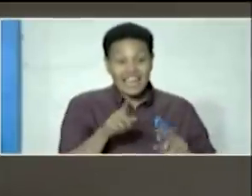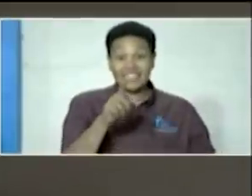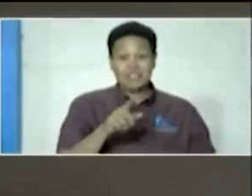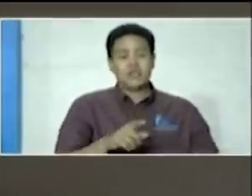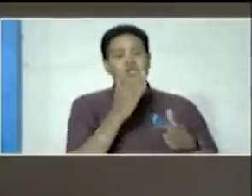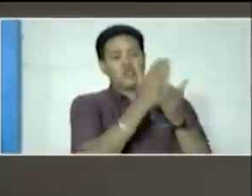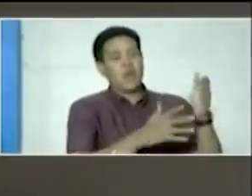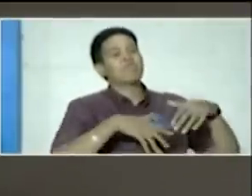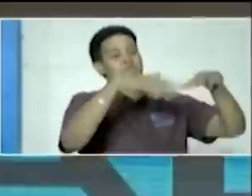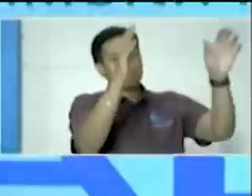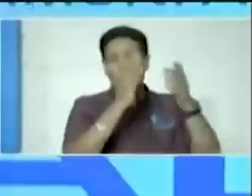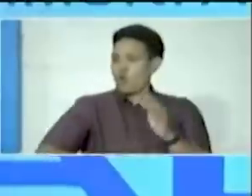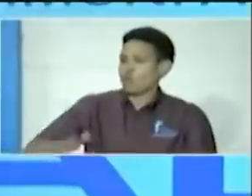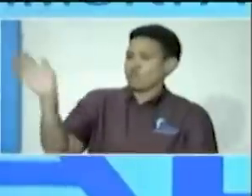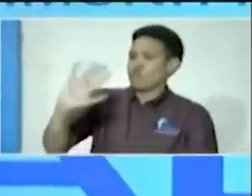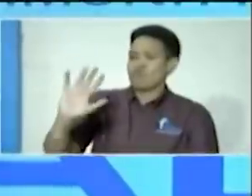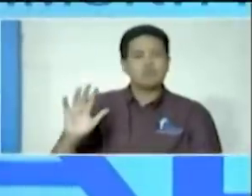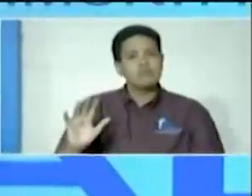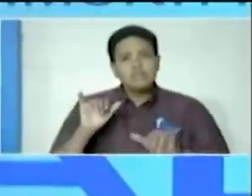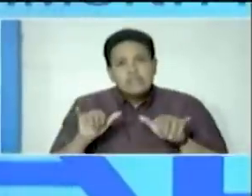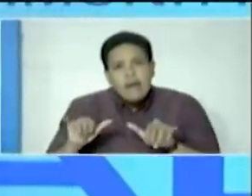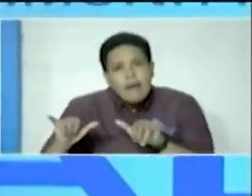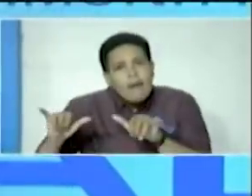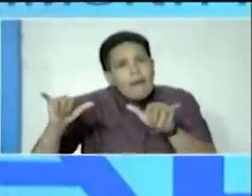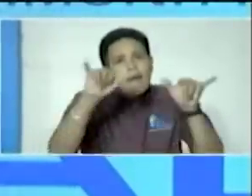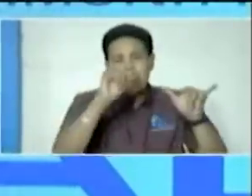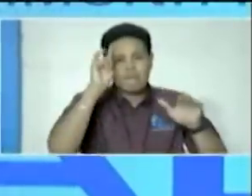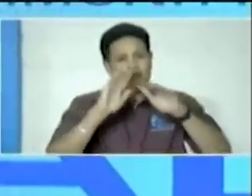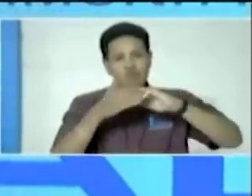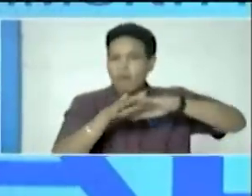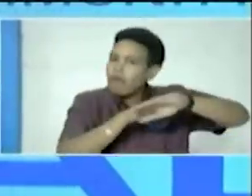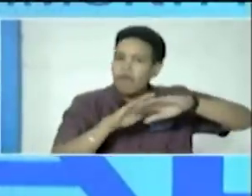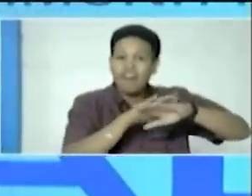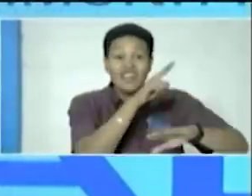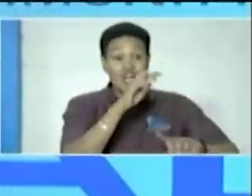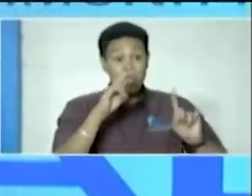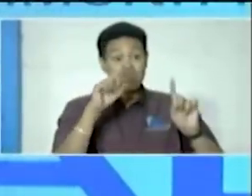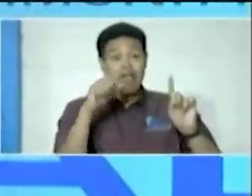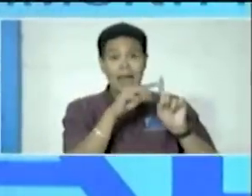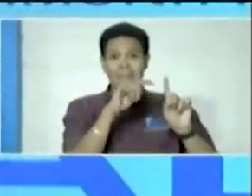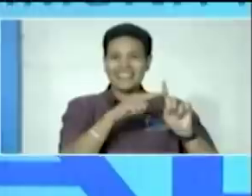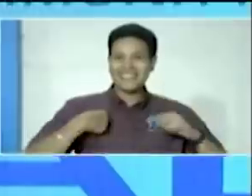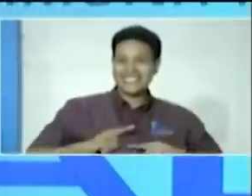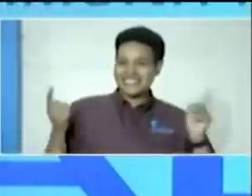country the operators of reggae mill is no different from any other jamaica he's urging the